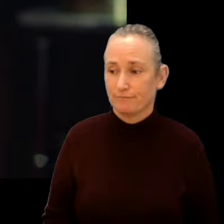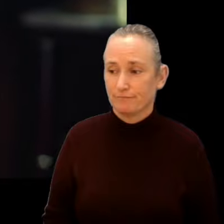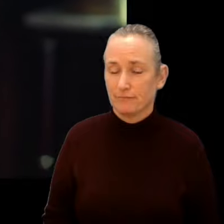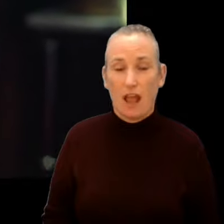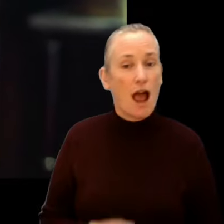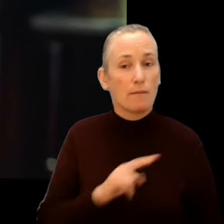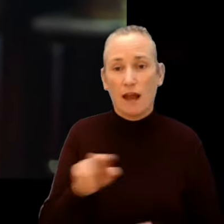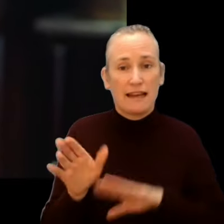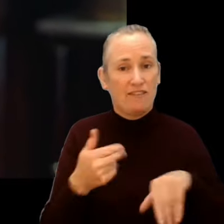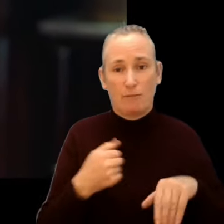I'm not leaving my family.